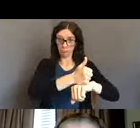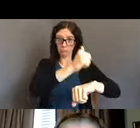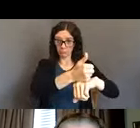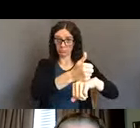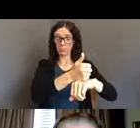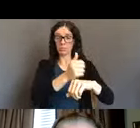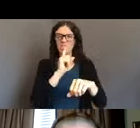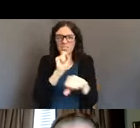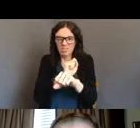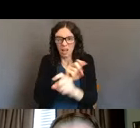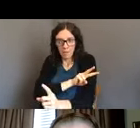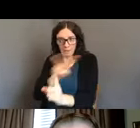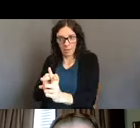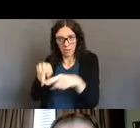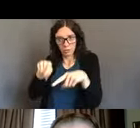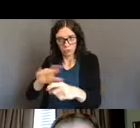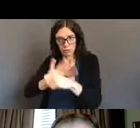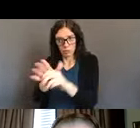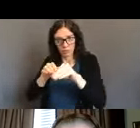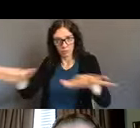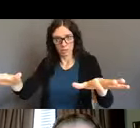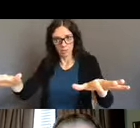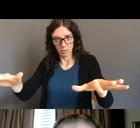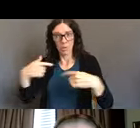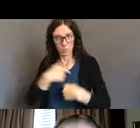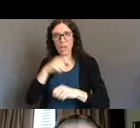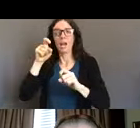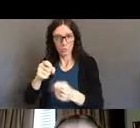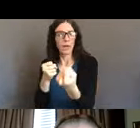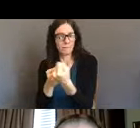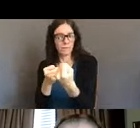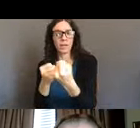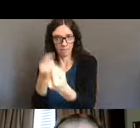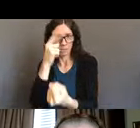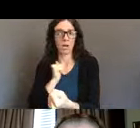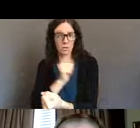and it's just, I mean there's no good timing for a pandemic,